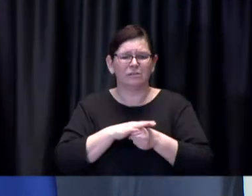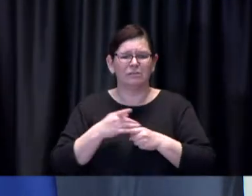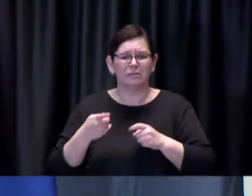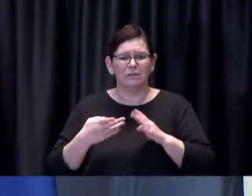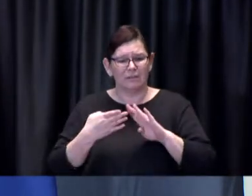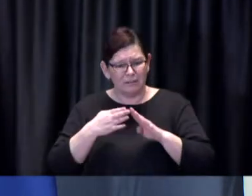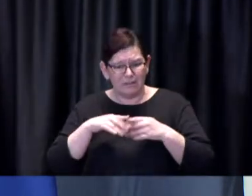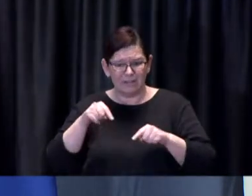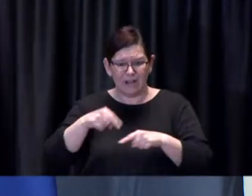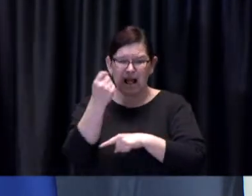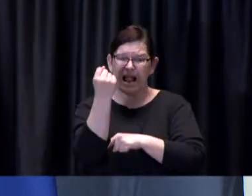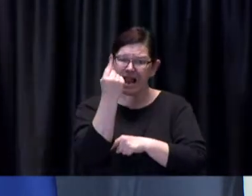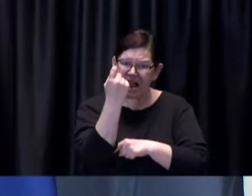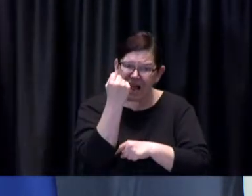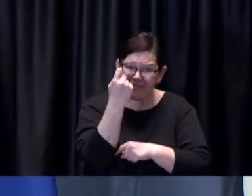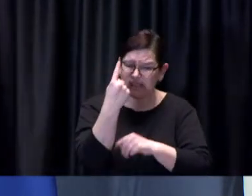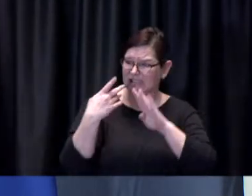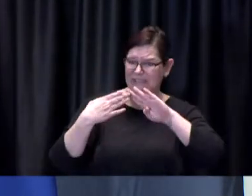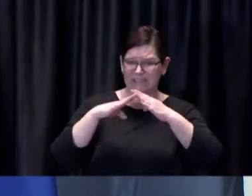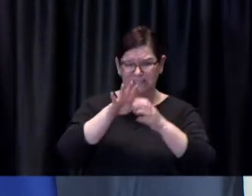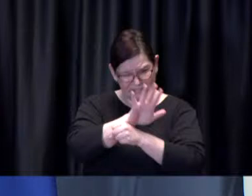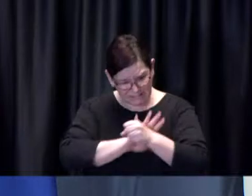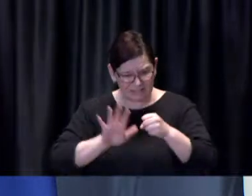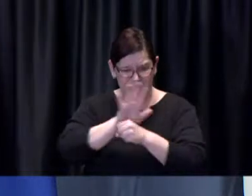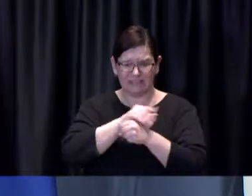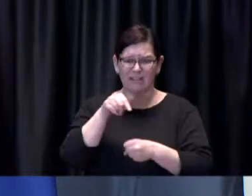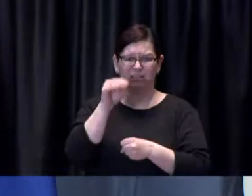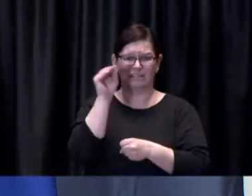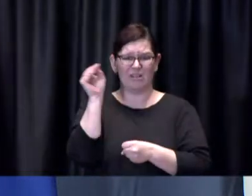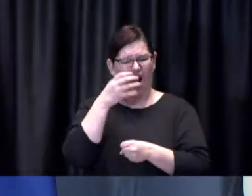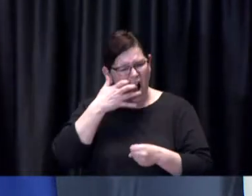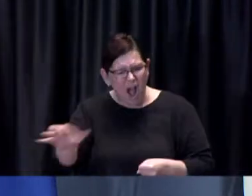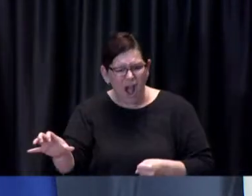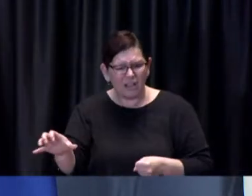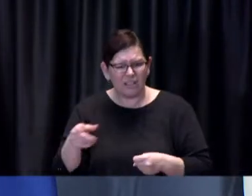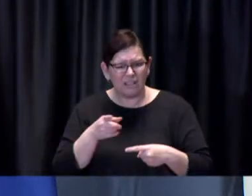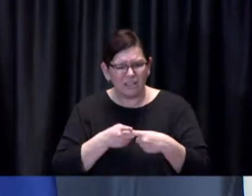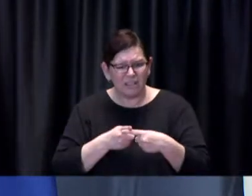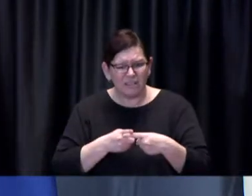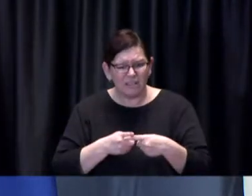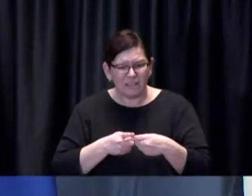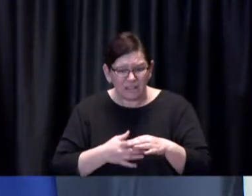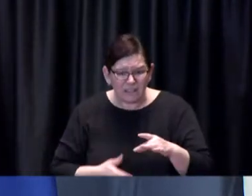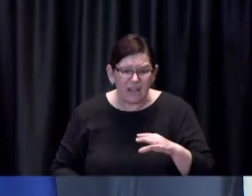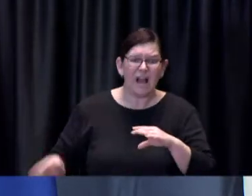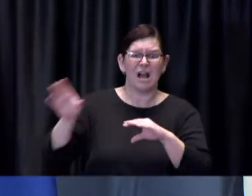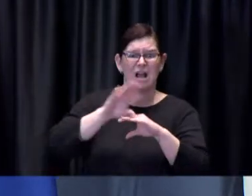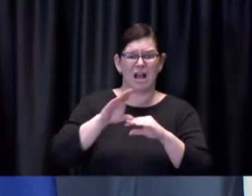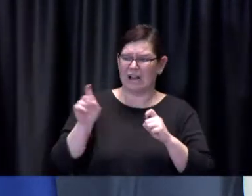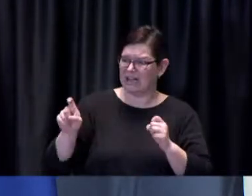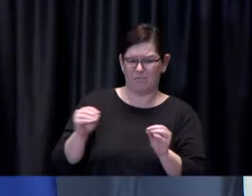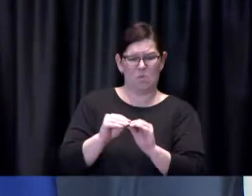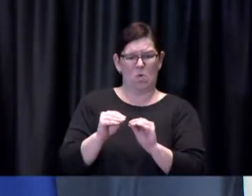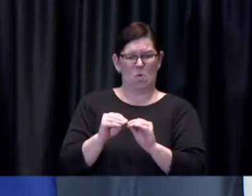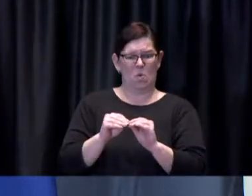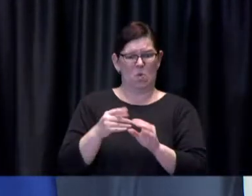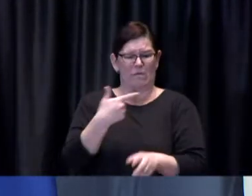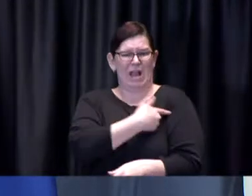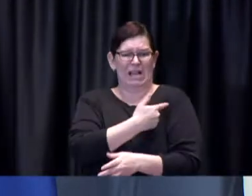and we believe that accordingly uh a an extra amount of the firepower that we have to um allocate against this enemy